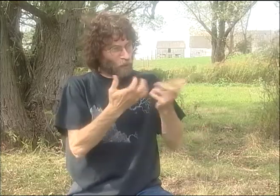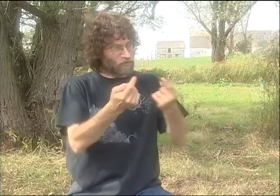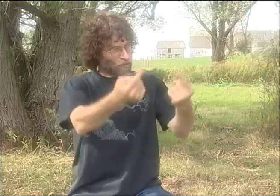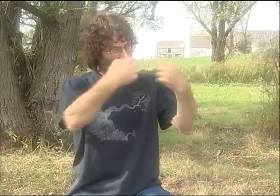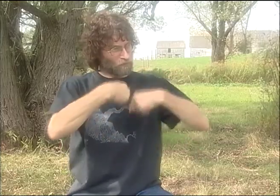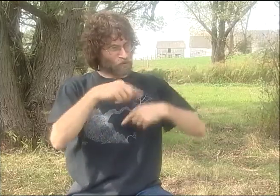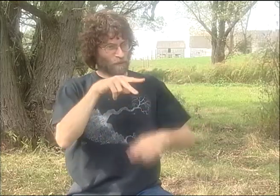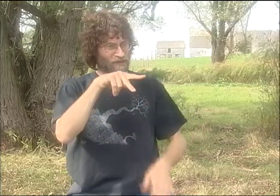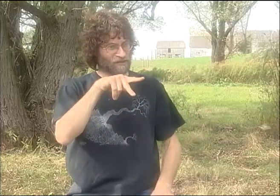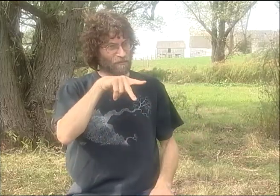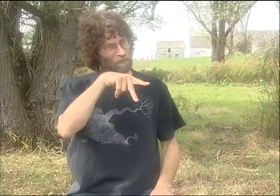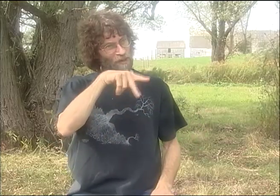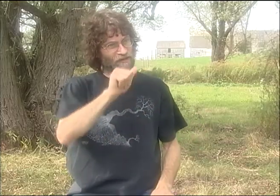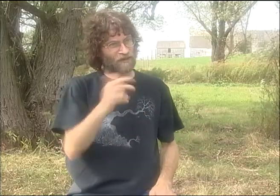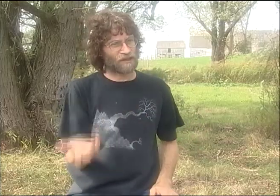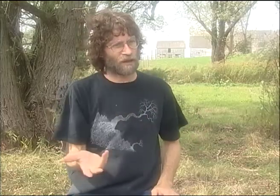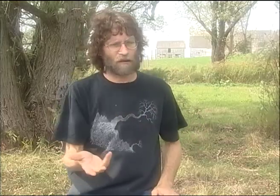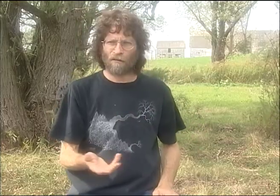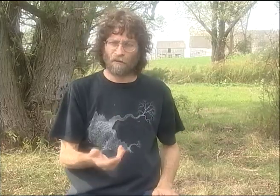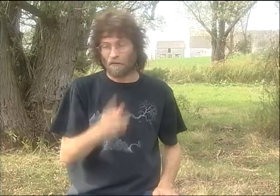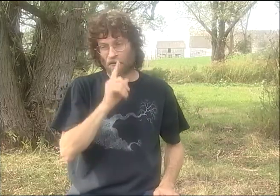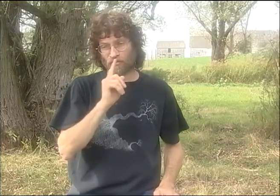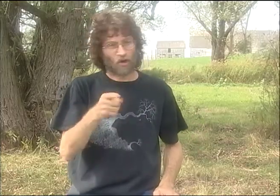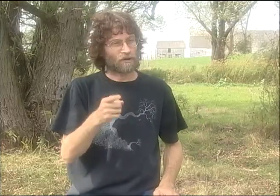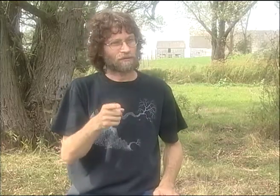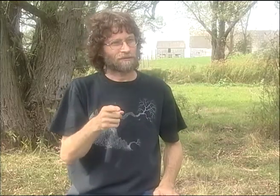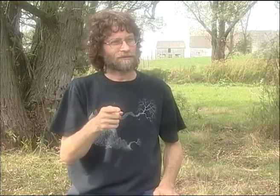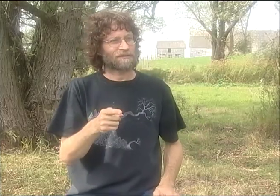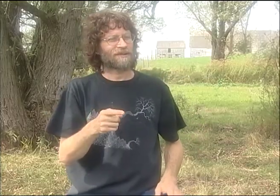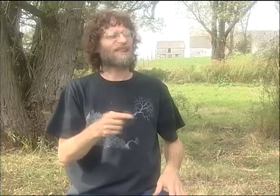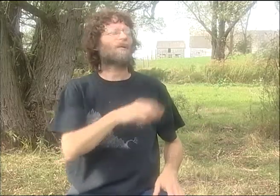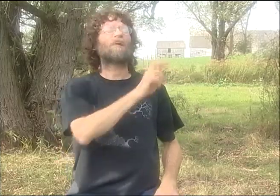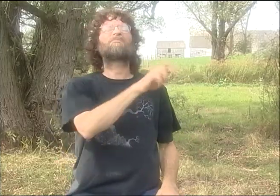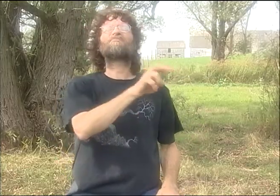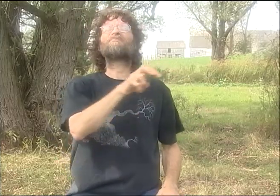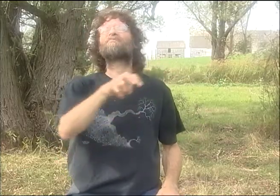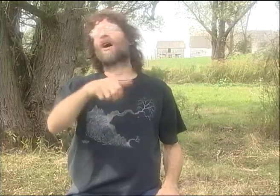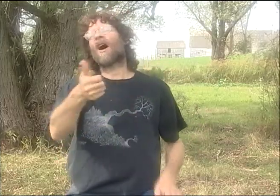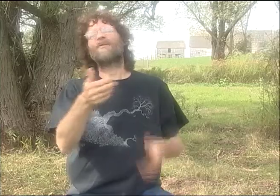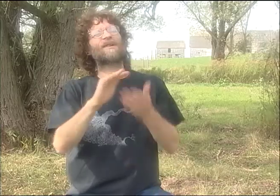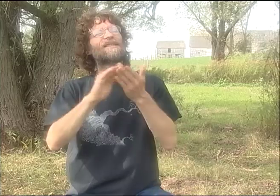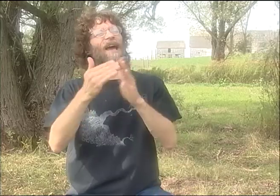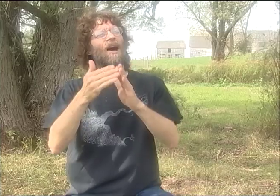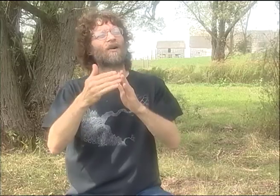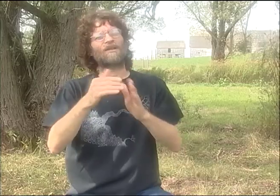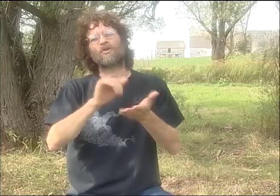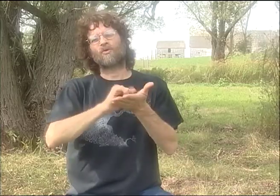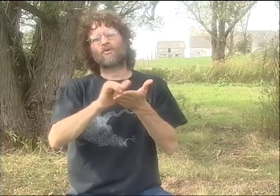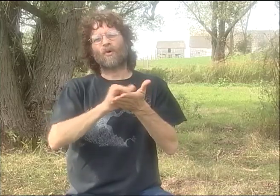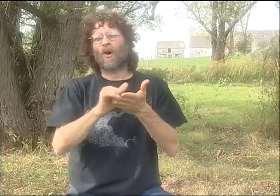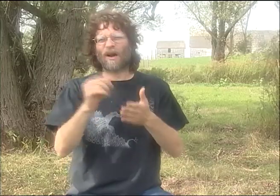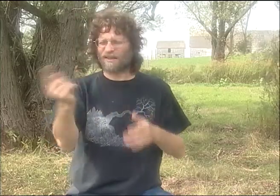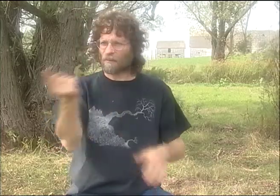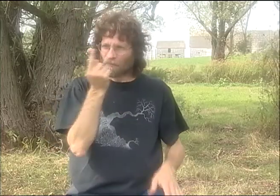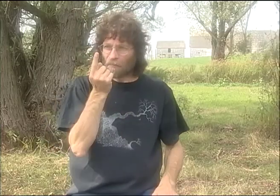AND THAT'S WHAT WE DID IN LIEU OF CARDS. AND MAYBE LATER WE GET THIS CALL, AND THEY'D SAY, "HEY, YOU WANT TO COME DOWN TO PENNSYLVANIA?"